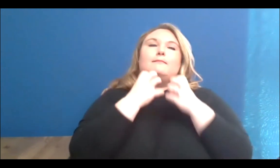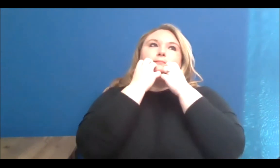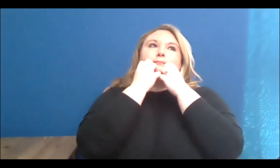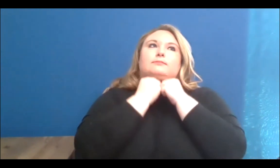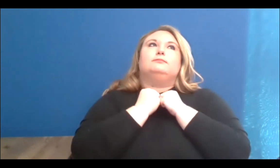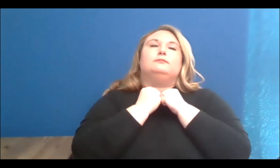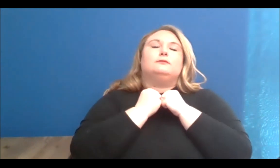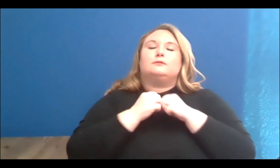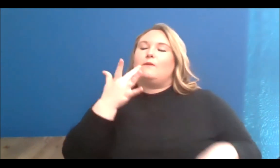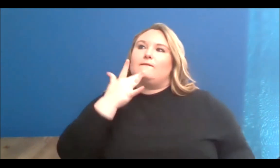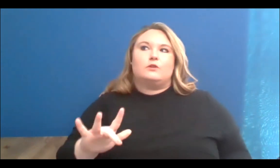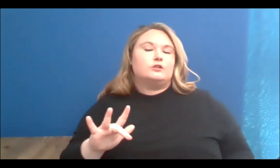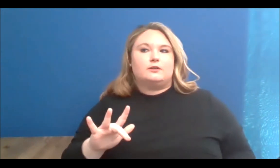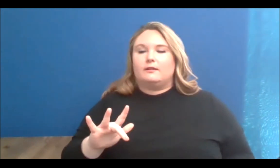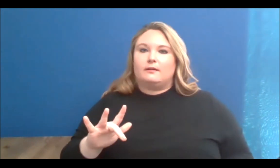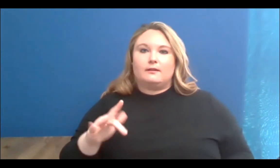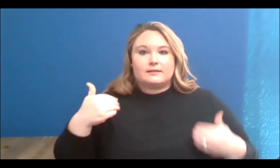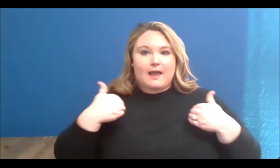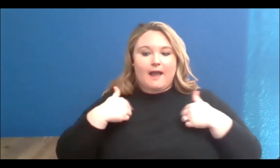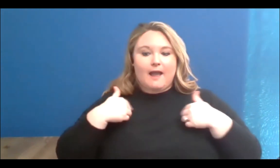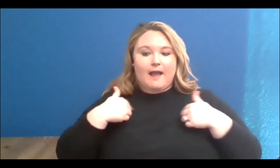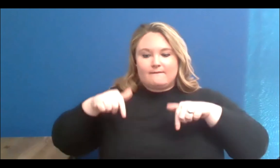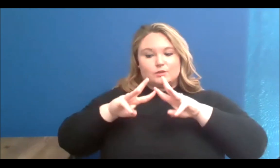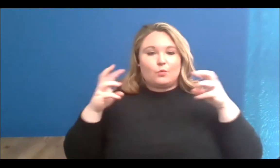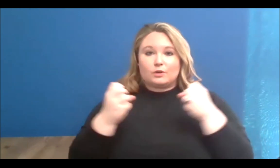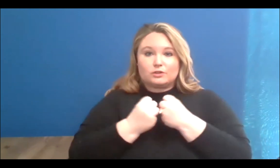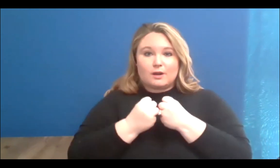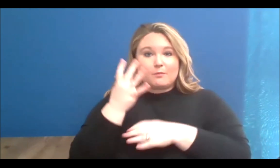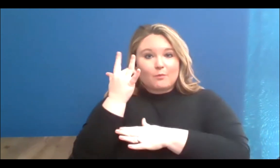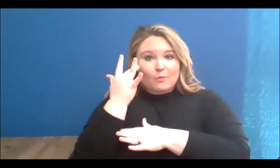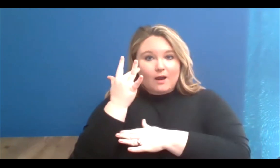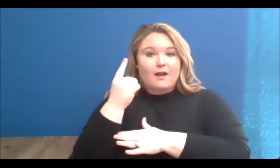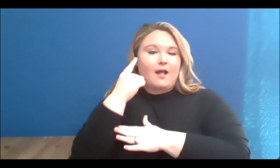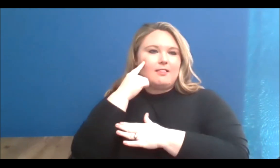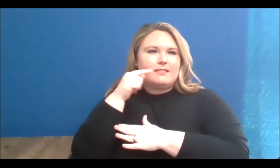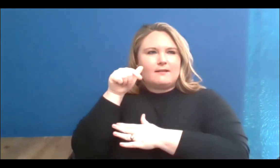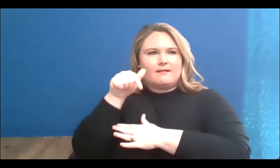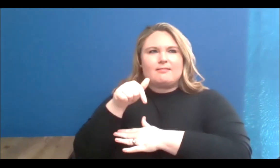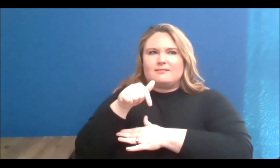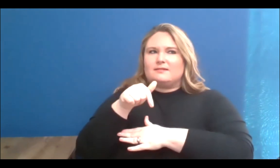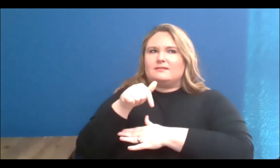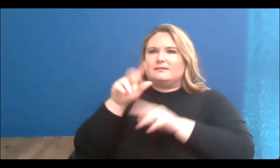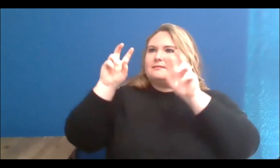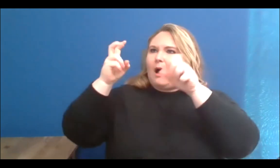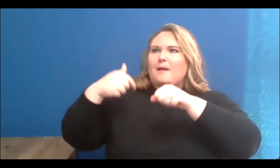the timing of this workshop or this panel happen, because I think this is something that's been on a lot of our minds, our well-being and mental